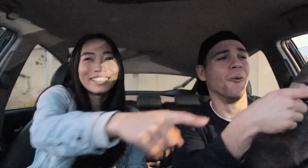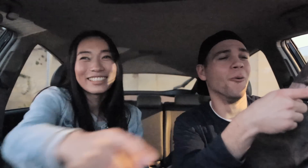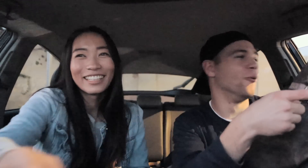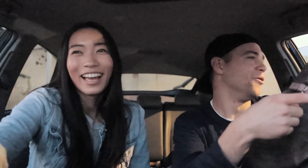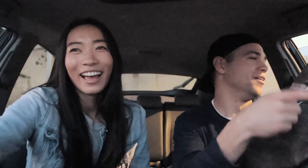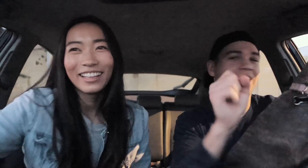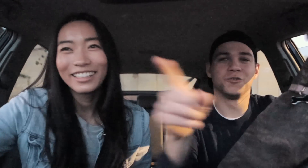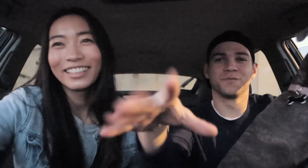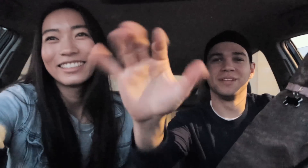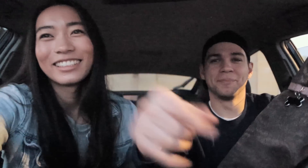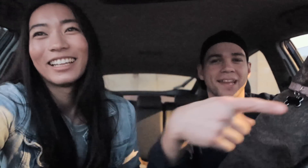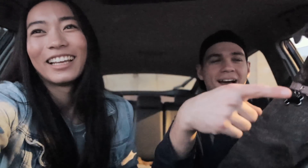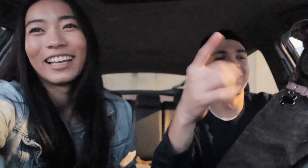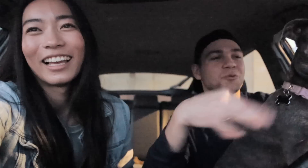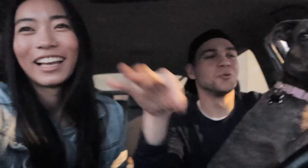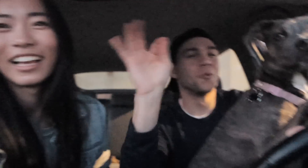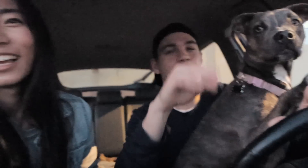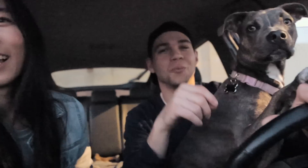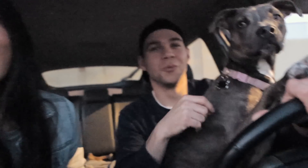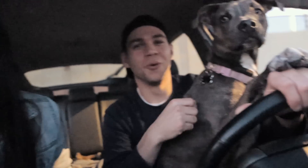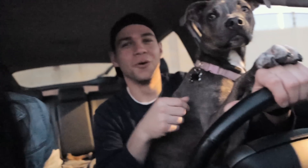E: look at this R: film that R: It's so important